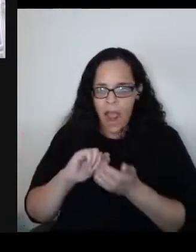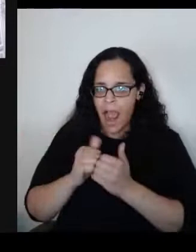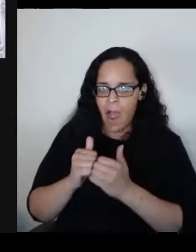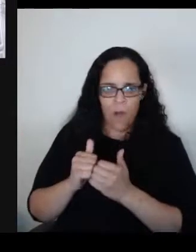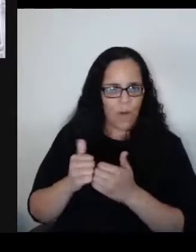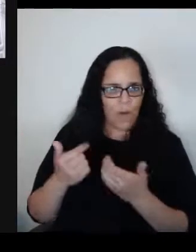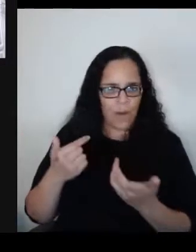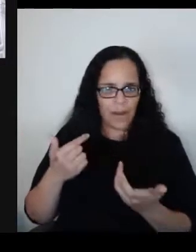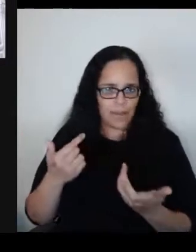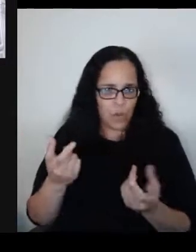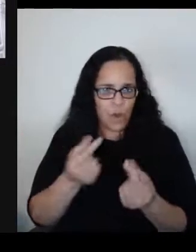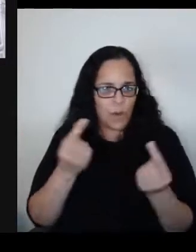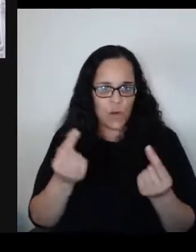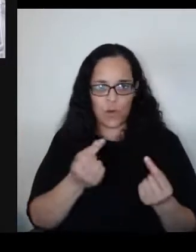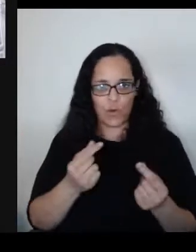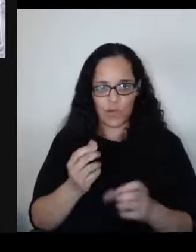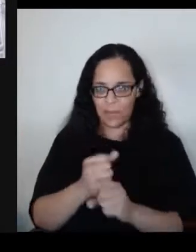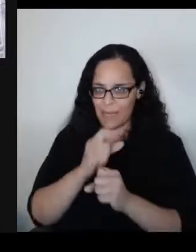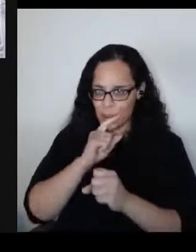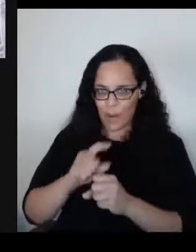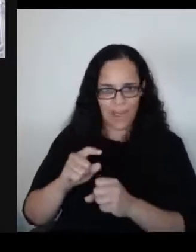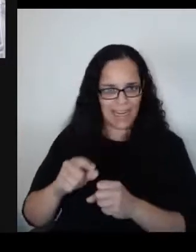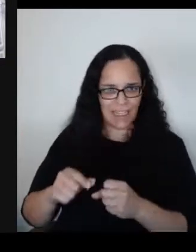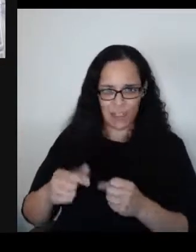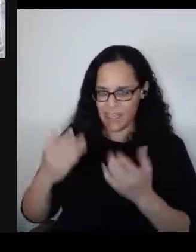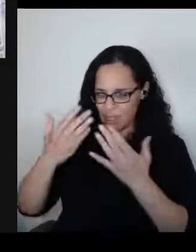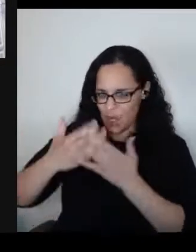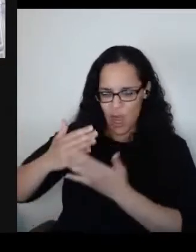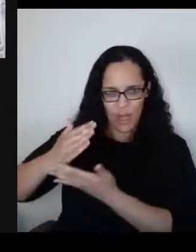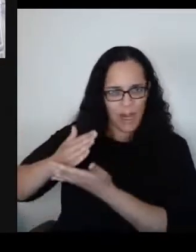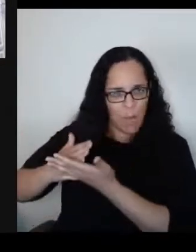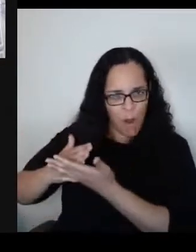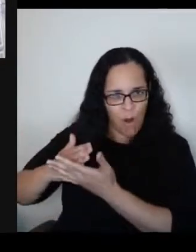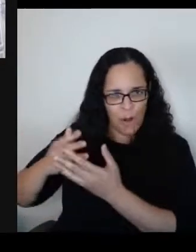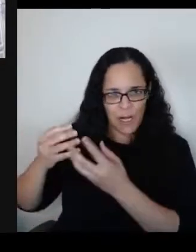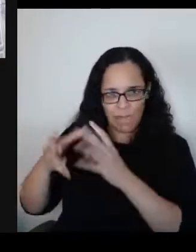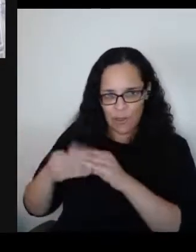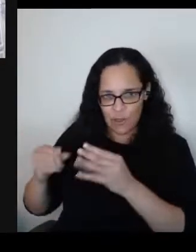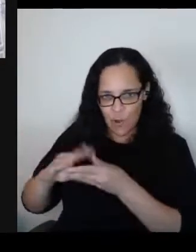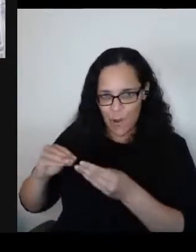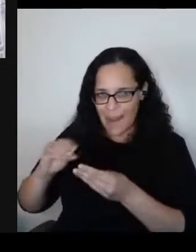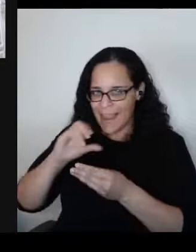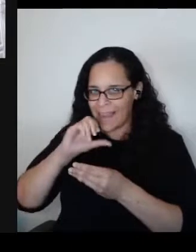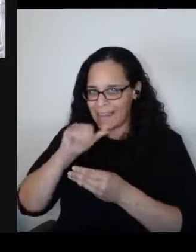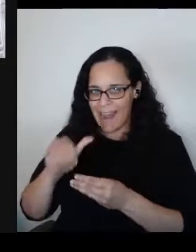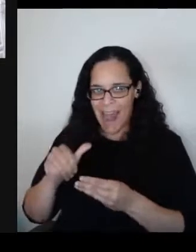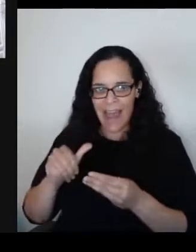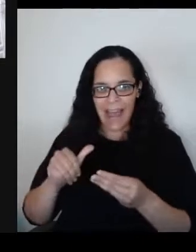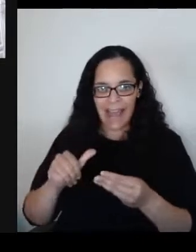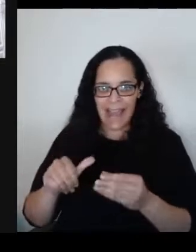rather than an increasingly common experience? Sonja and Ilse, why don't we ask you?